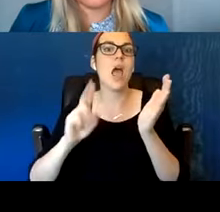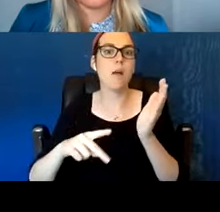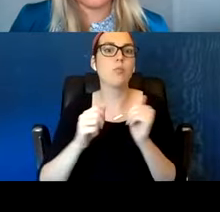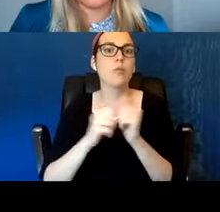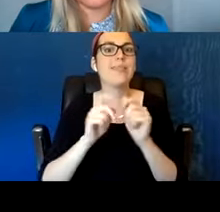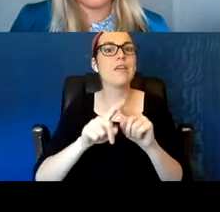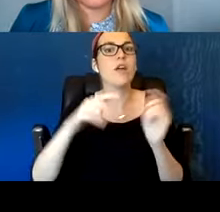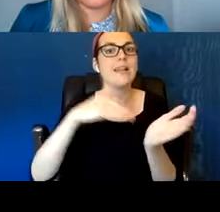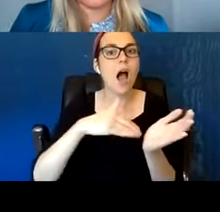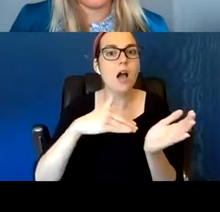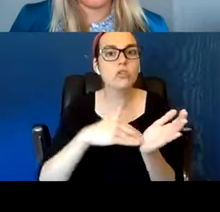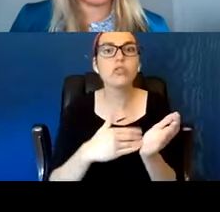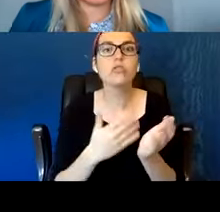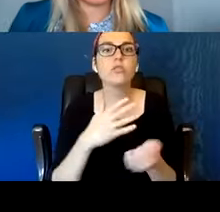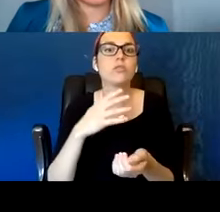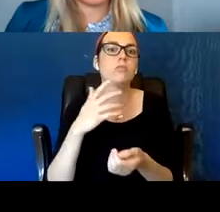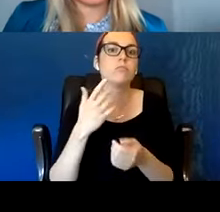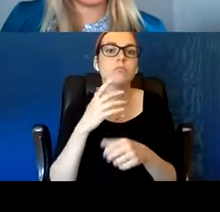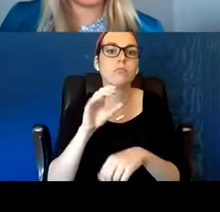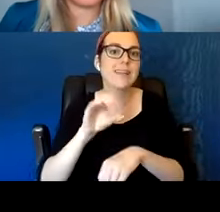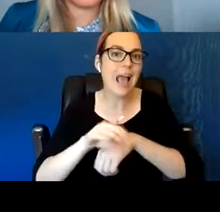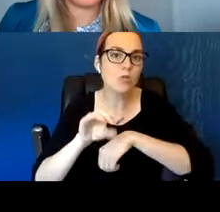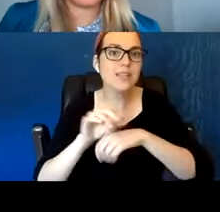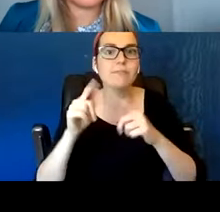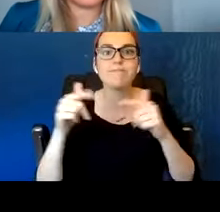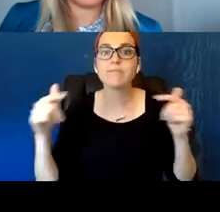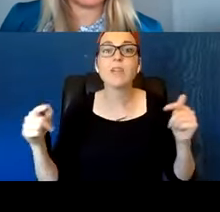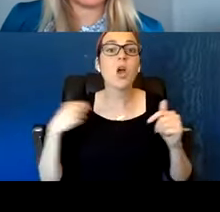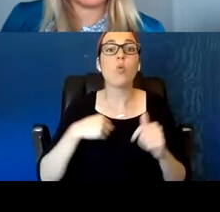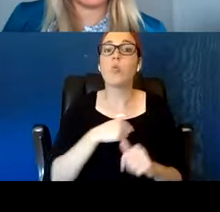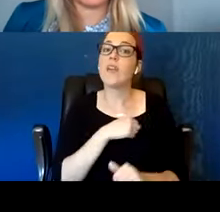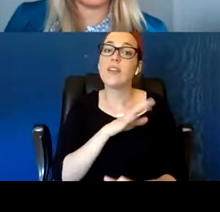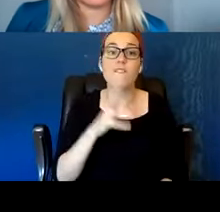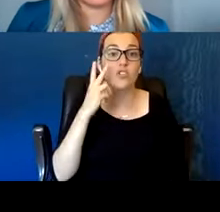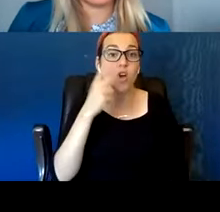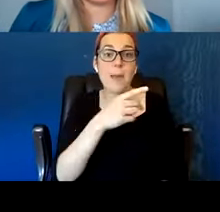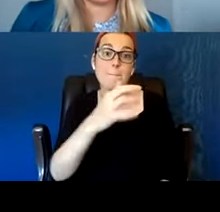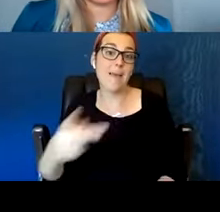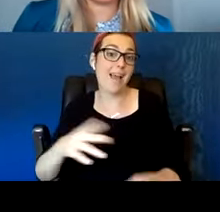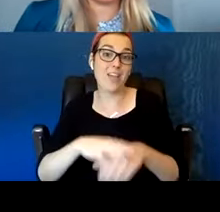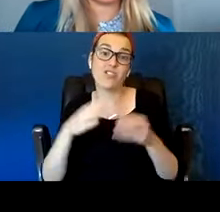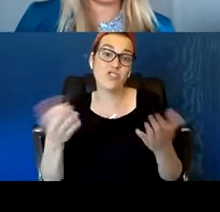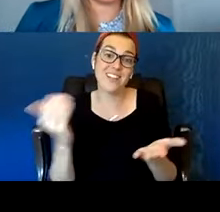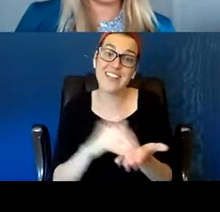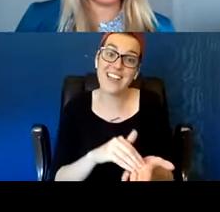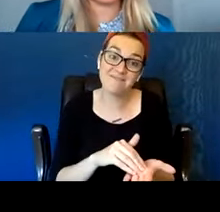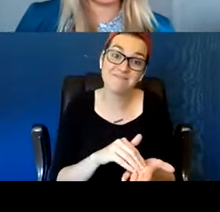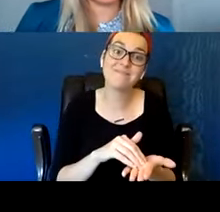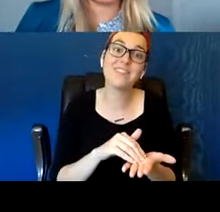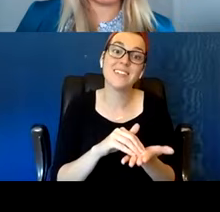So I always think of him sitting there so trusting that we were doing the right thing for him and not hurting him.